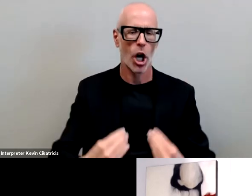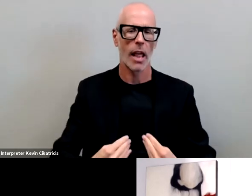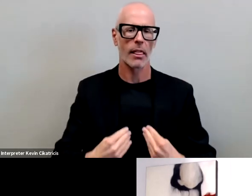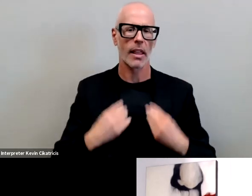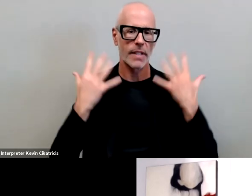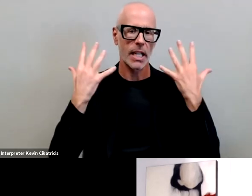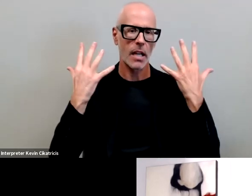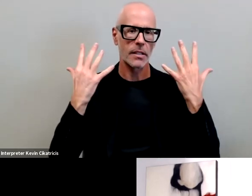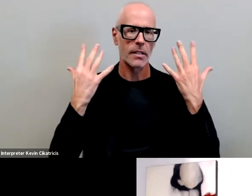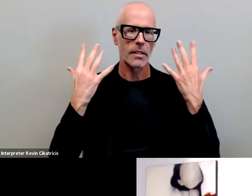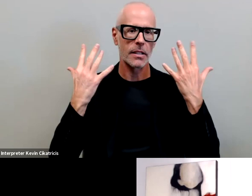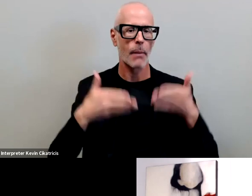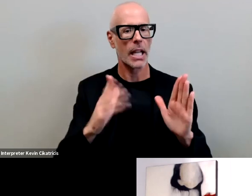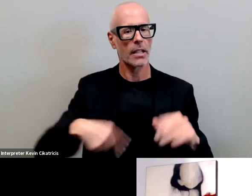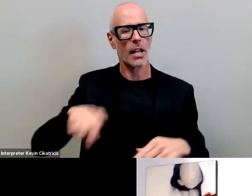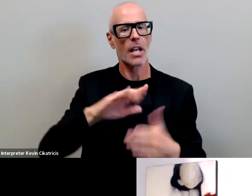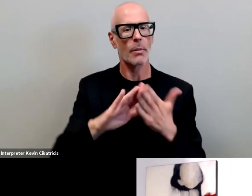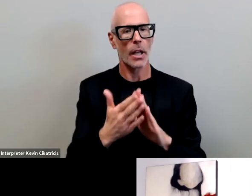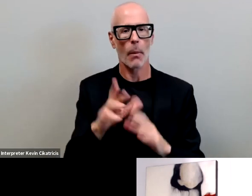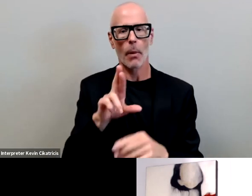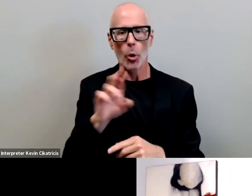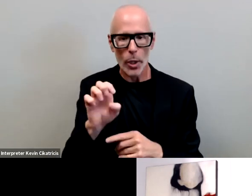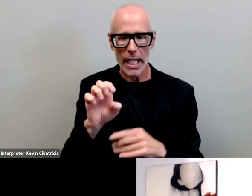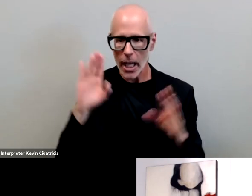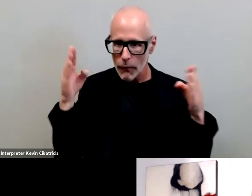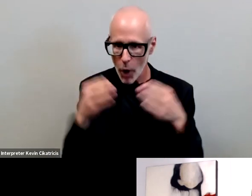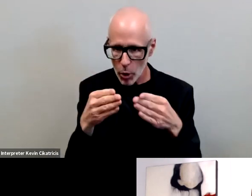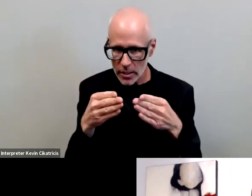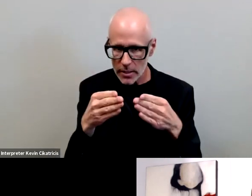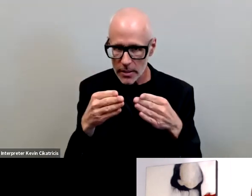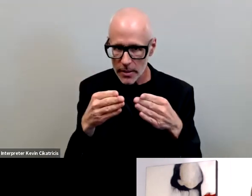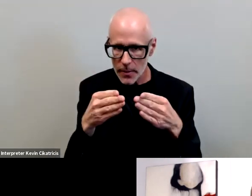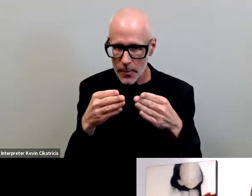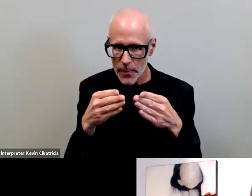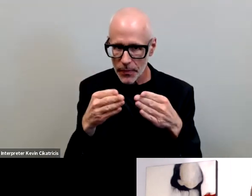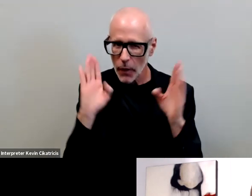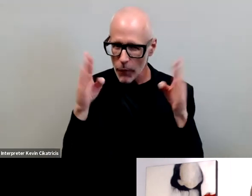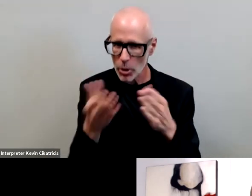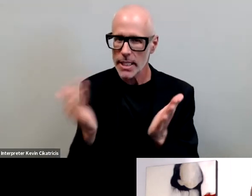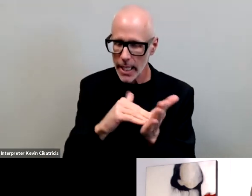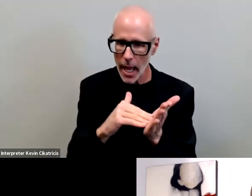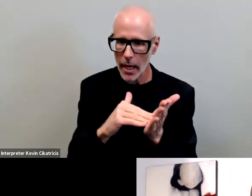permitting us to become refocused on what the real work is not the work of the moment